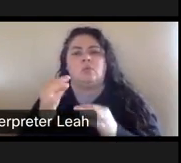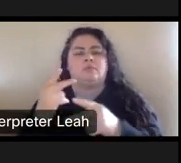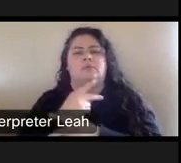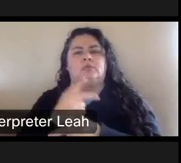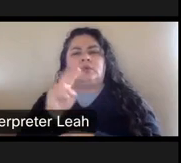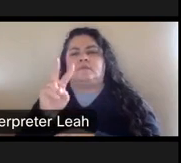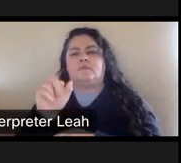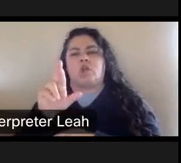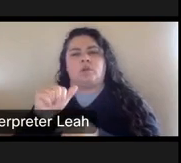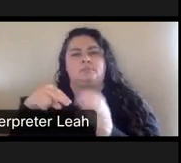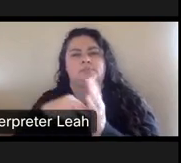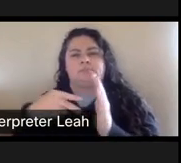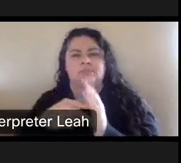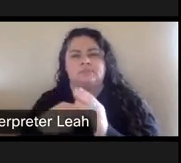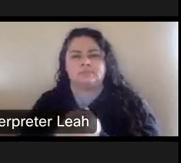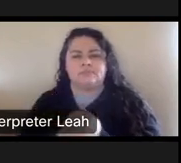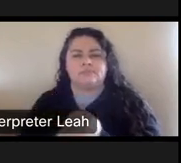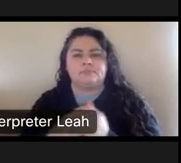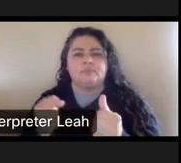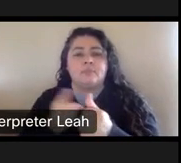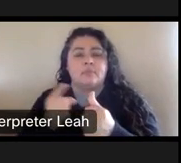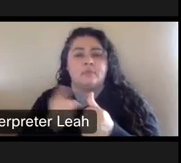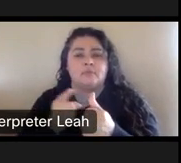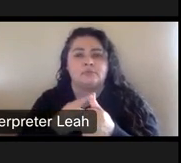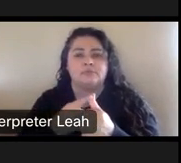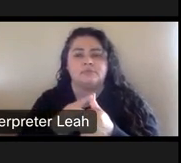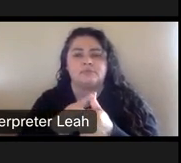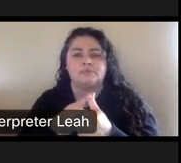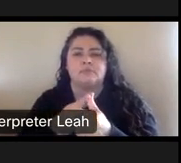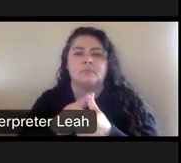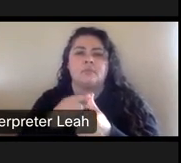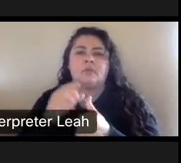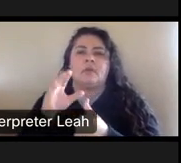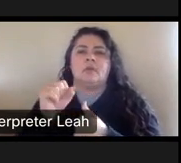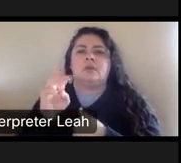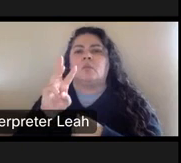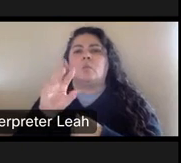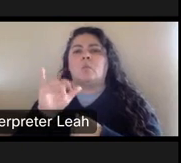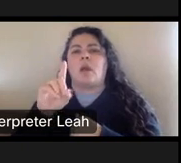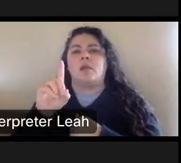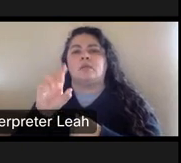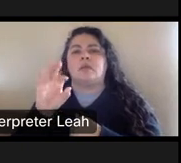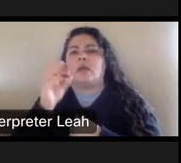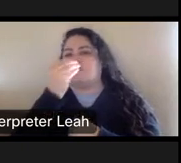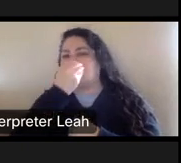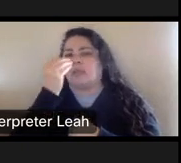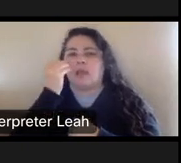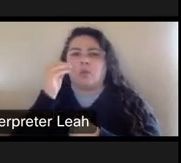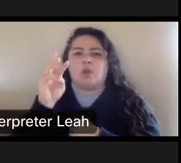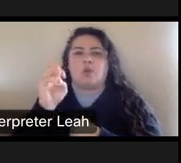So the 1st case. Is, um, the case of wildflower works this is a park that was in.